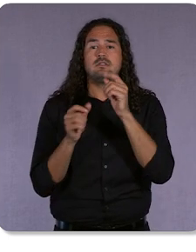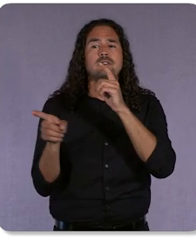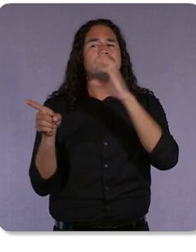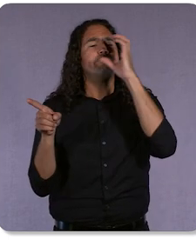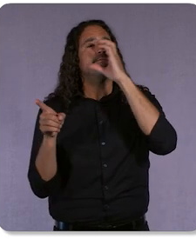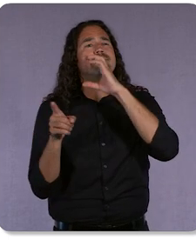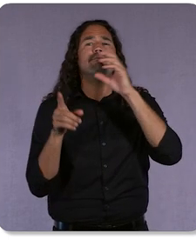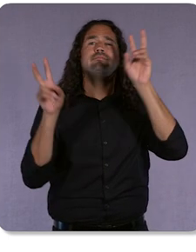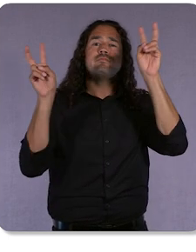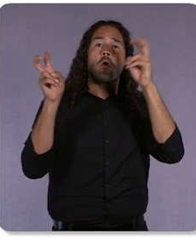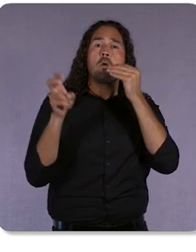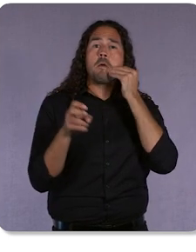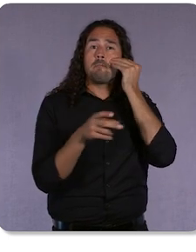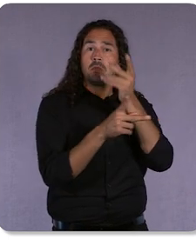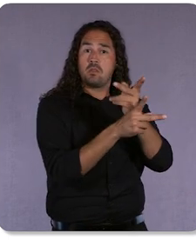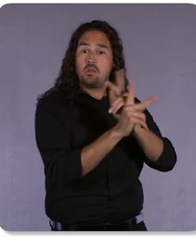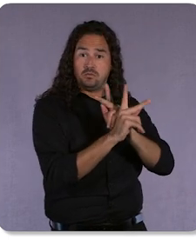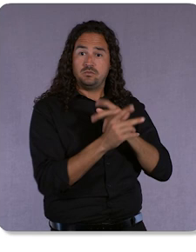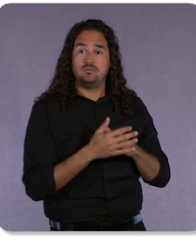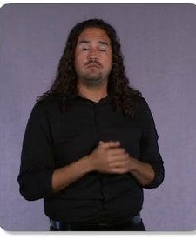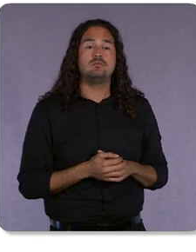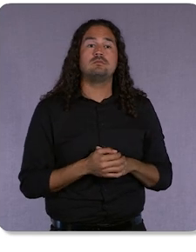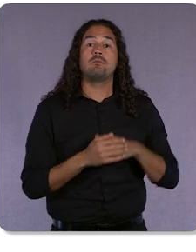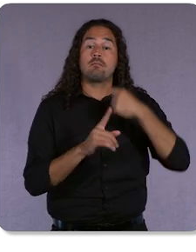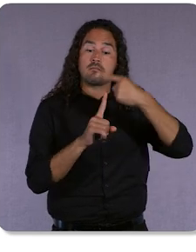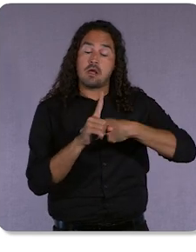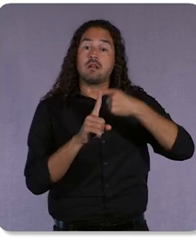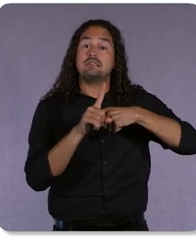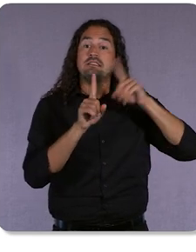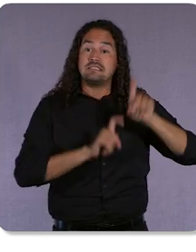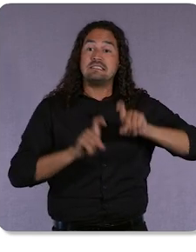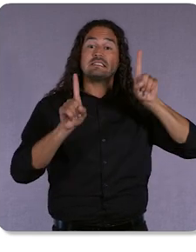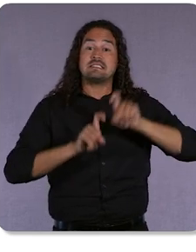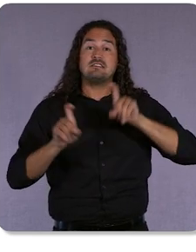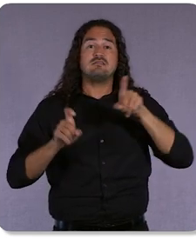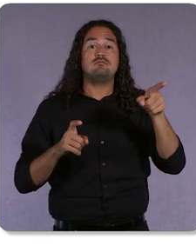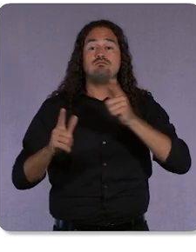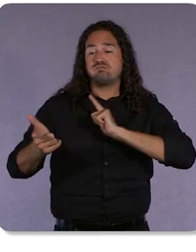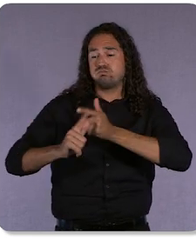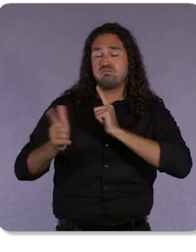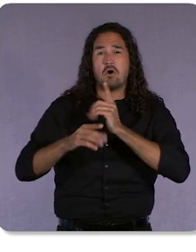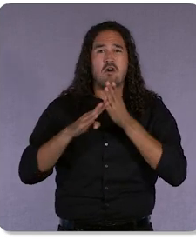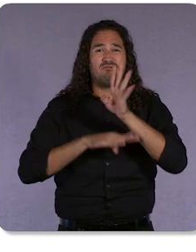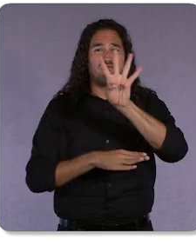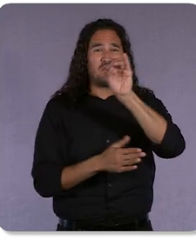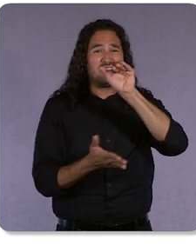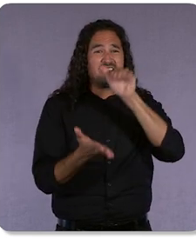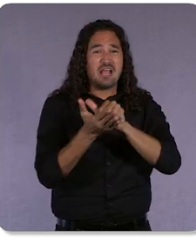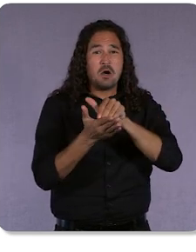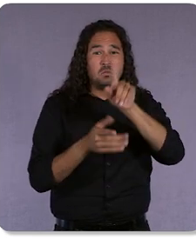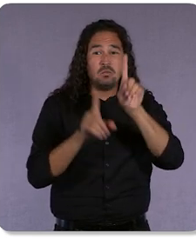In every month they’ve tested, they answered over 40,000 questions and driven over 1,300 new leads.